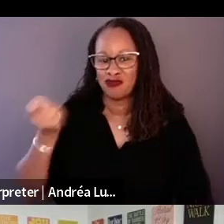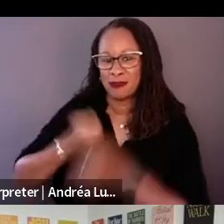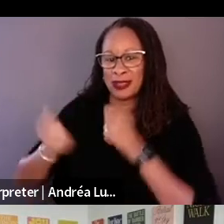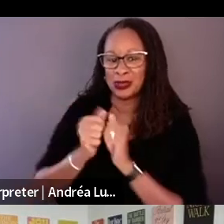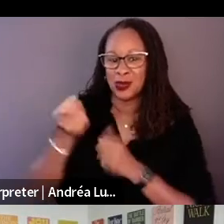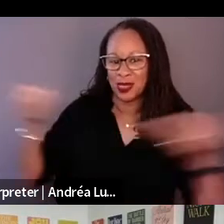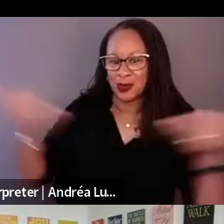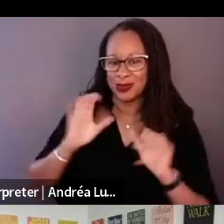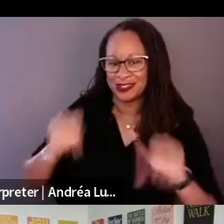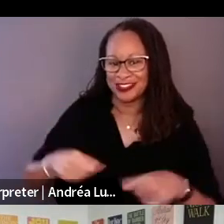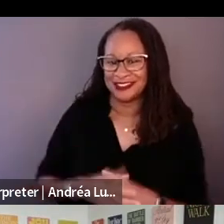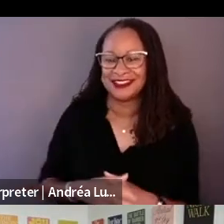I am Jacob Grodnik, and I am one of the other producers on the project.